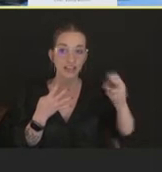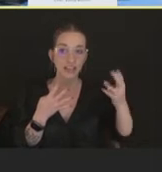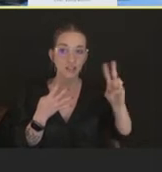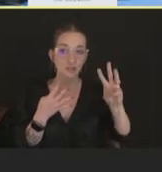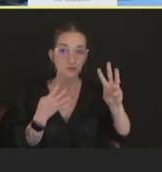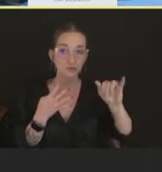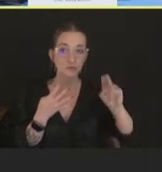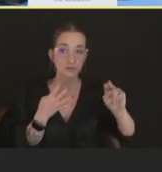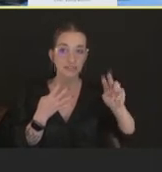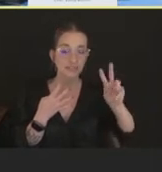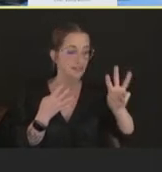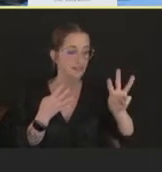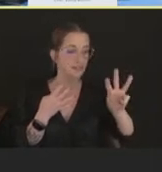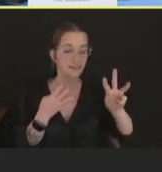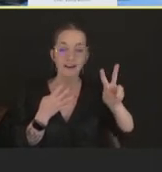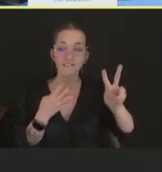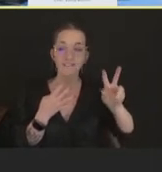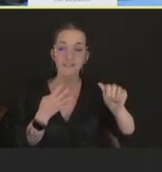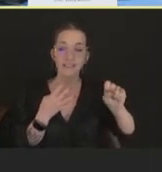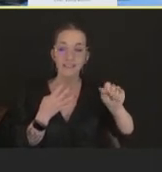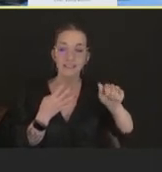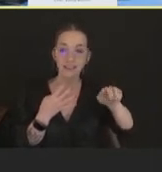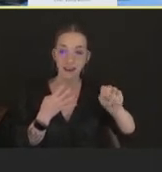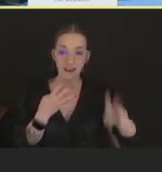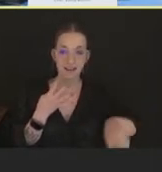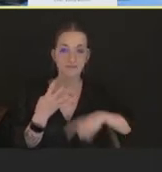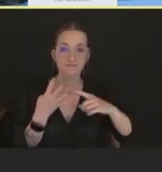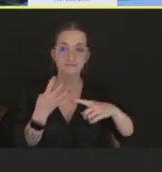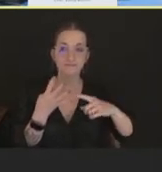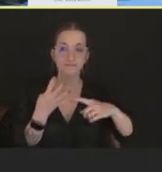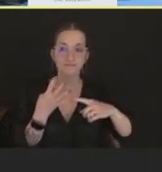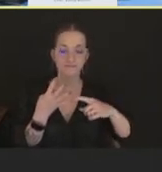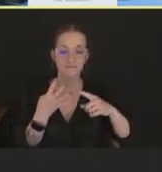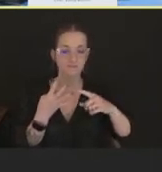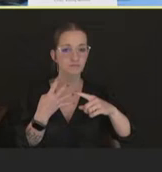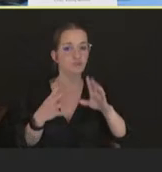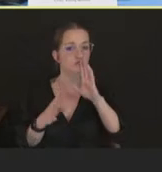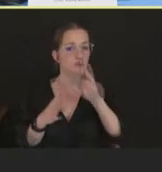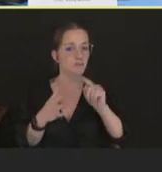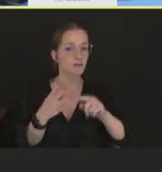Department of Health and Mental Hygiene from a city perspective. And he's the commissioner